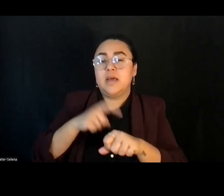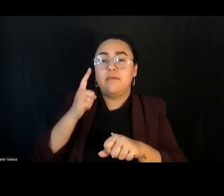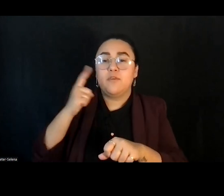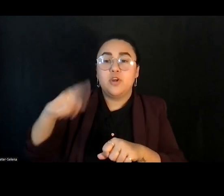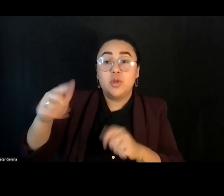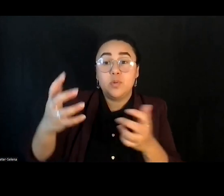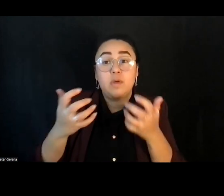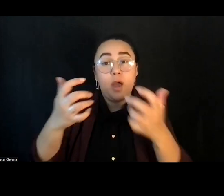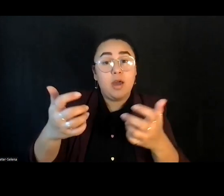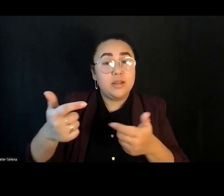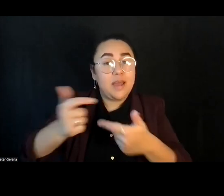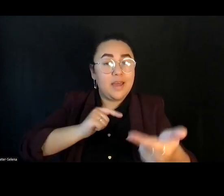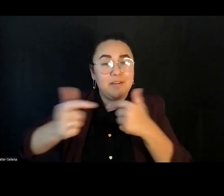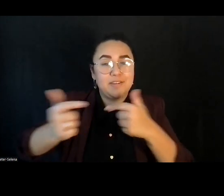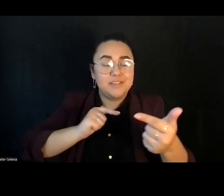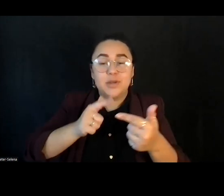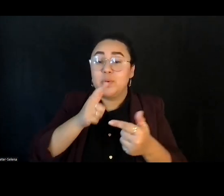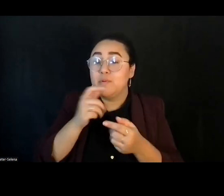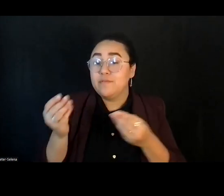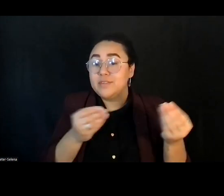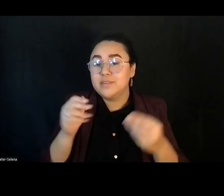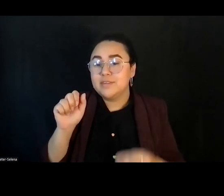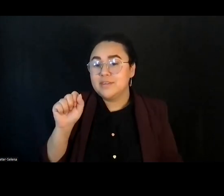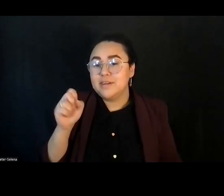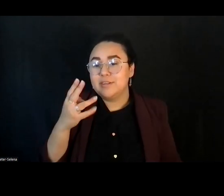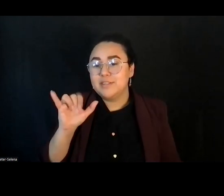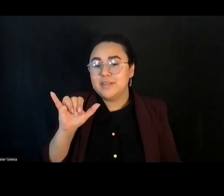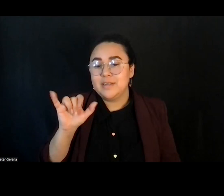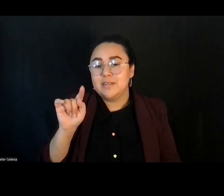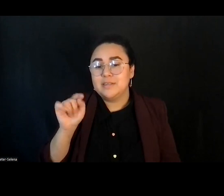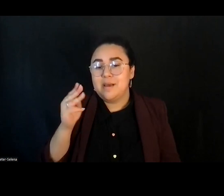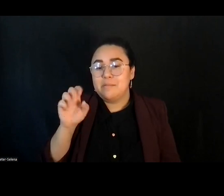And it'll be facilitated by Ashley Thomas, who is a staff member at the Equity Research